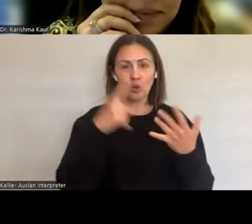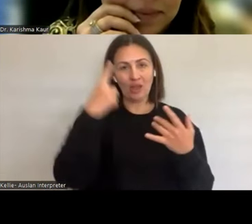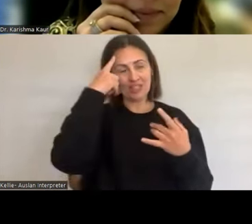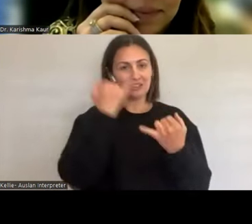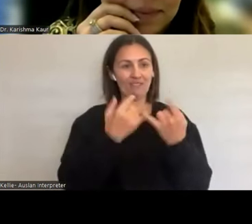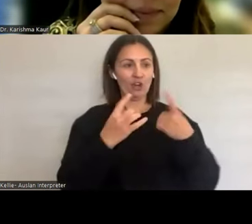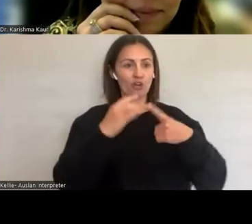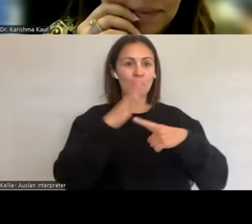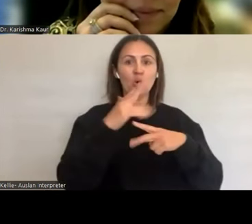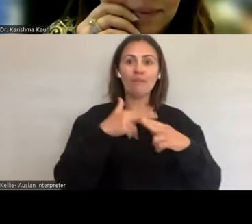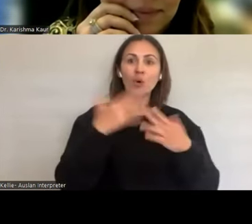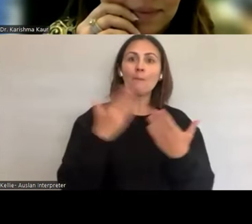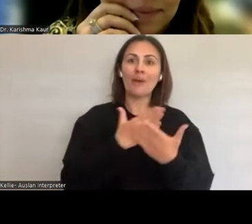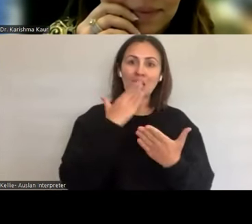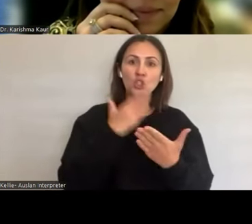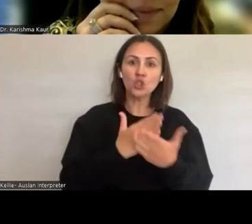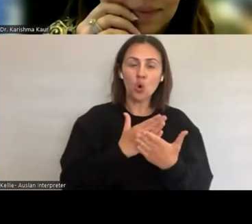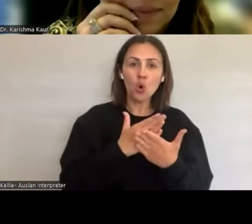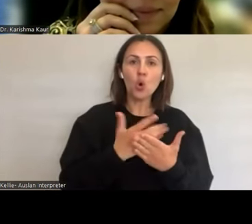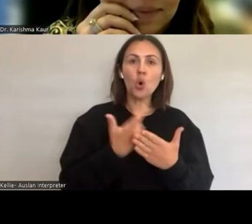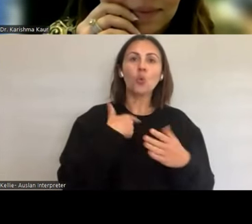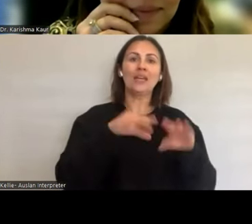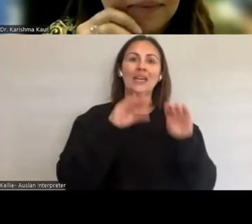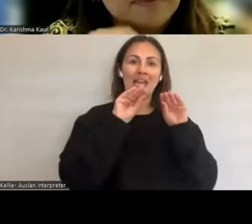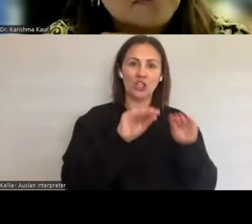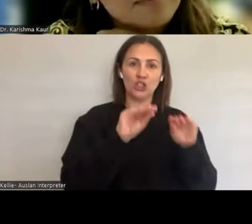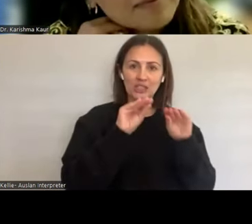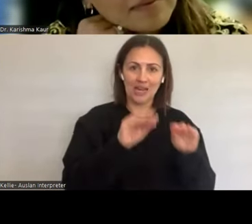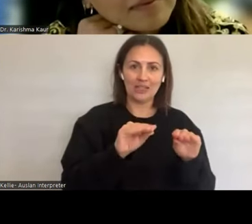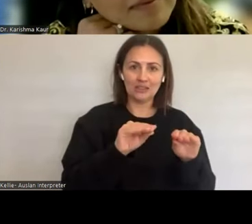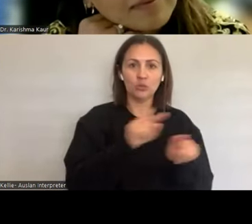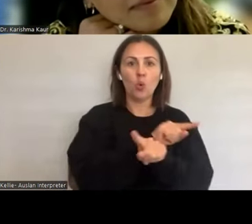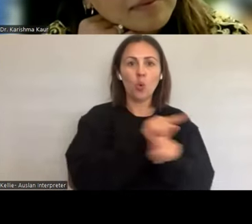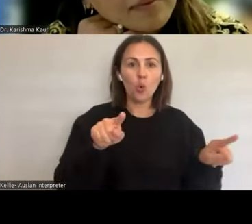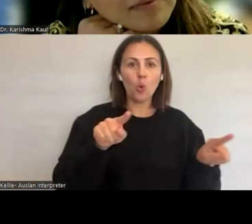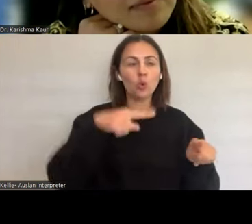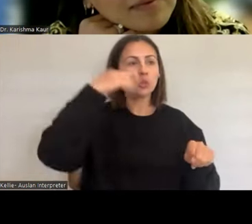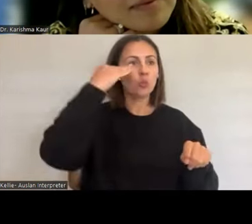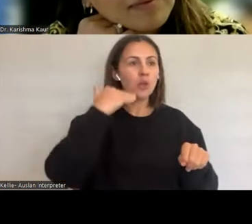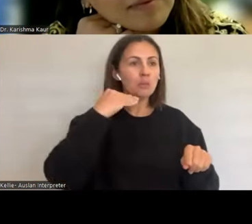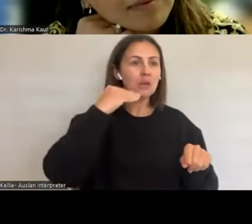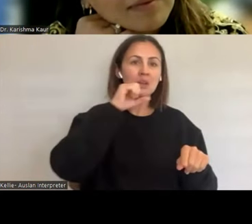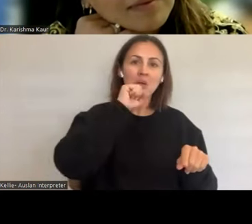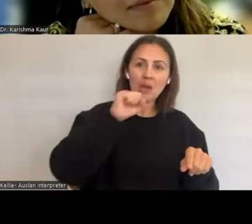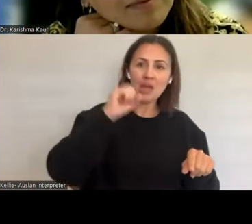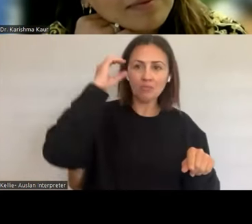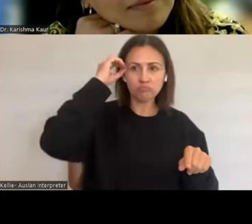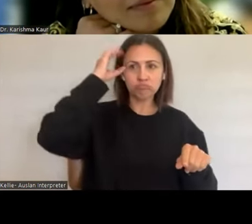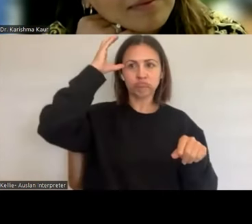you know, situations and holding true to yourself. And I think that's really our sexual agency.